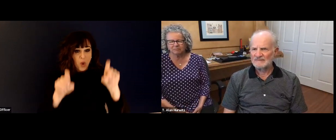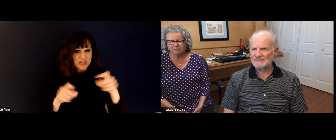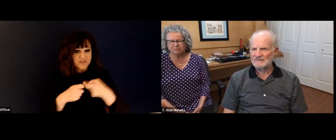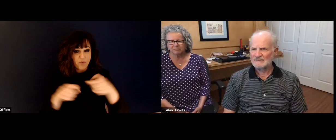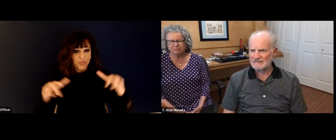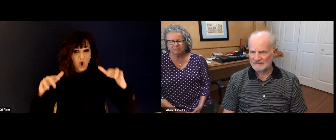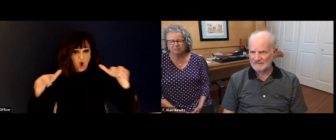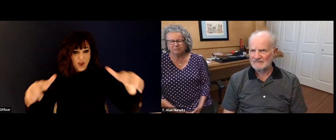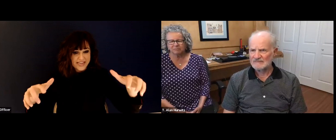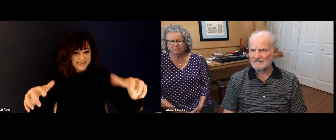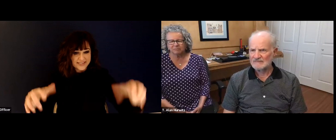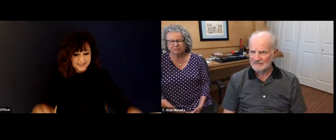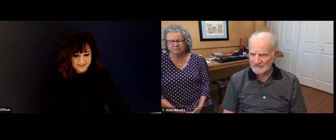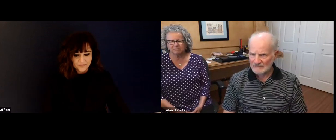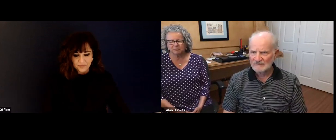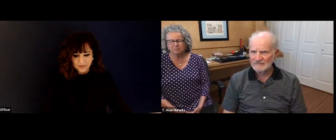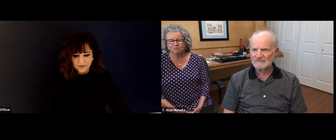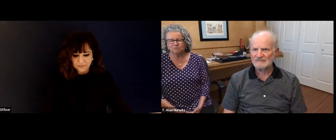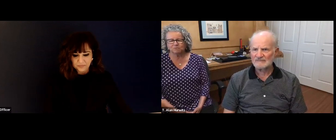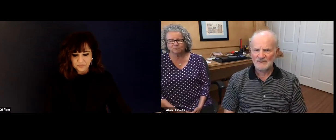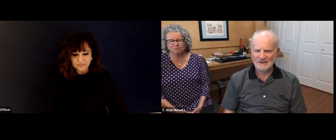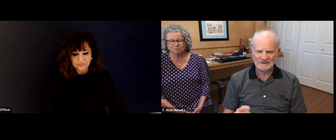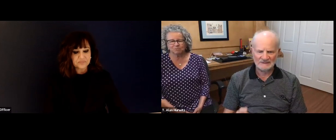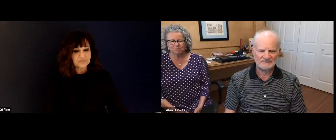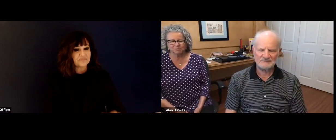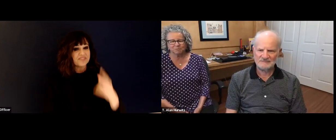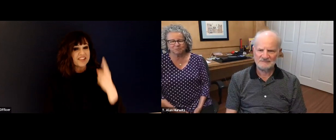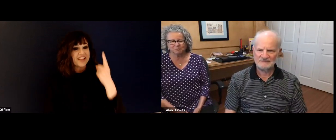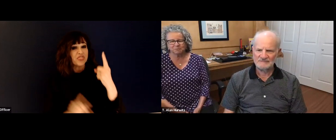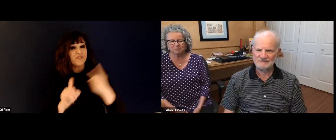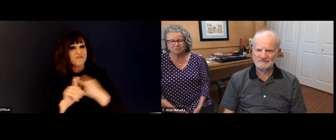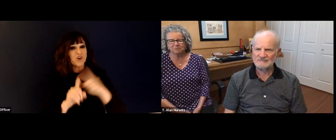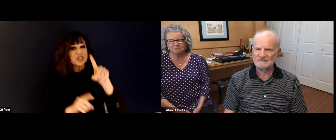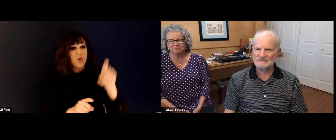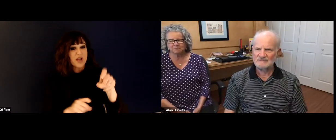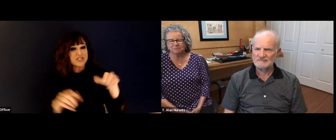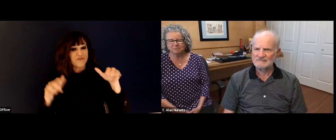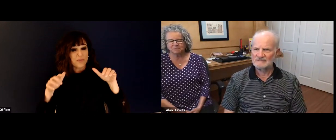me. That's really good information. Oh, all right. So